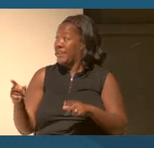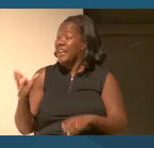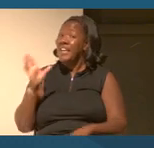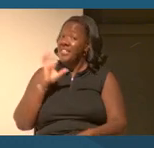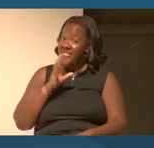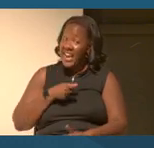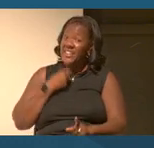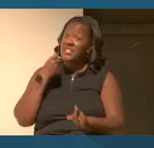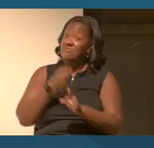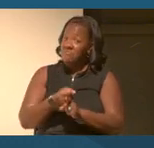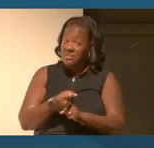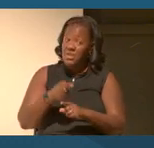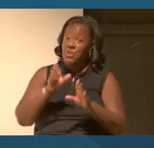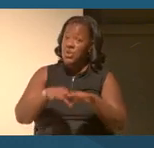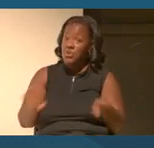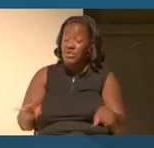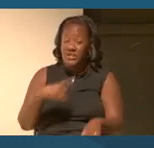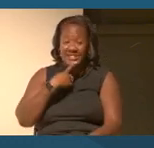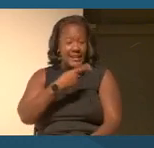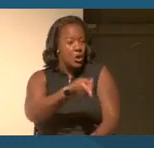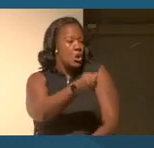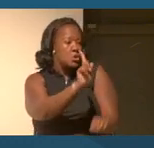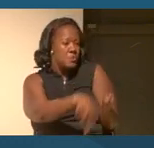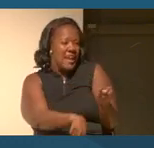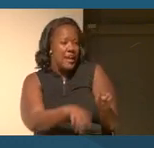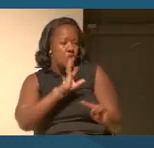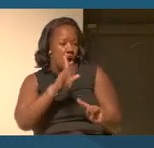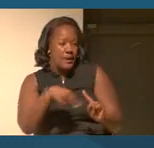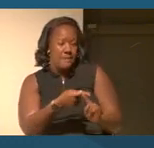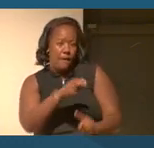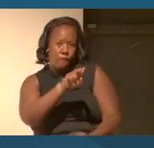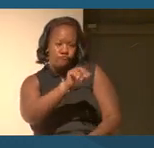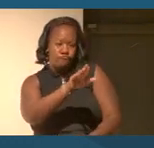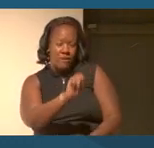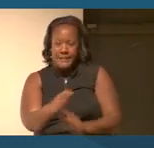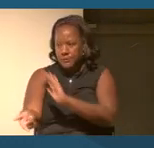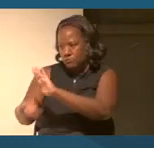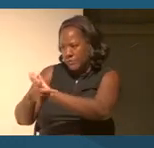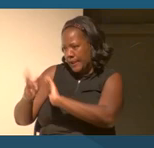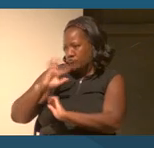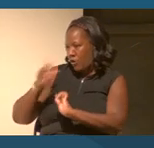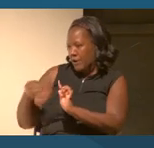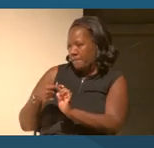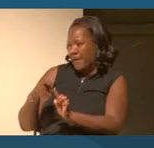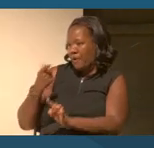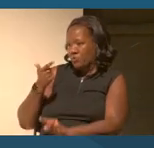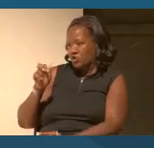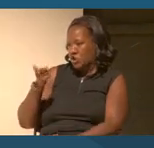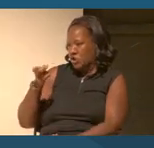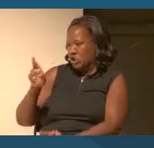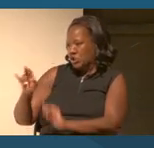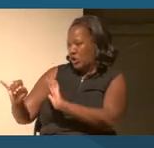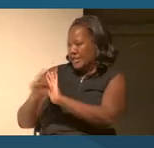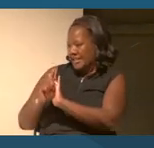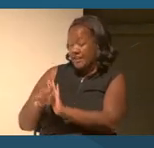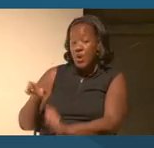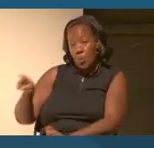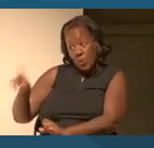effect on teachers that's saying that you can't talk about race, you can't talk about gender, you can't talk about gender identity in the classroom or else you'll be fired.